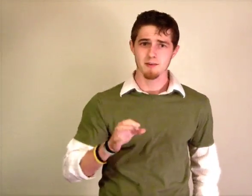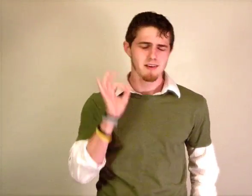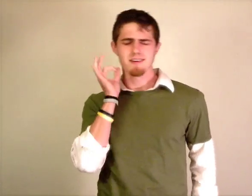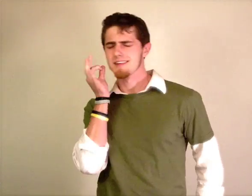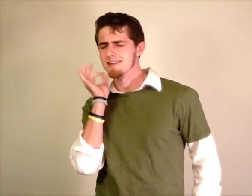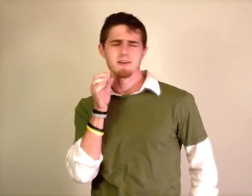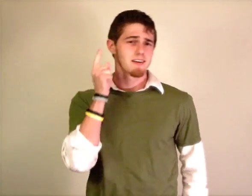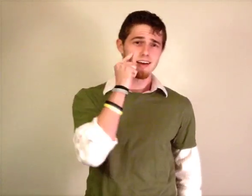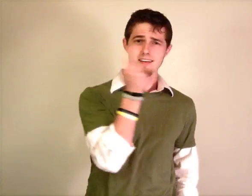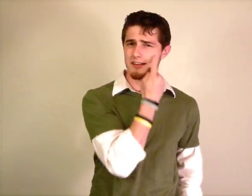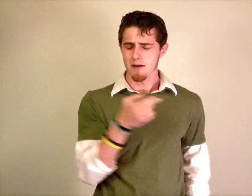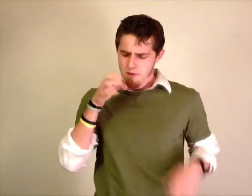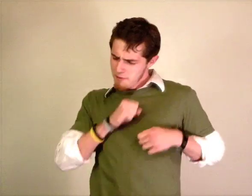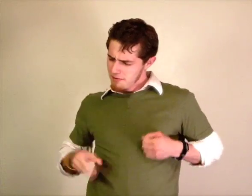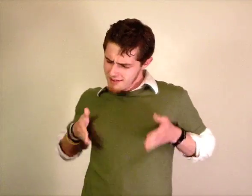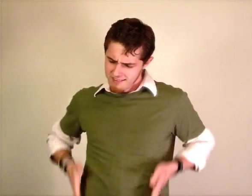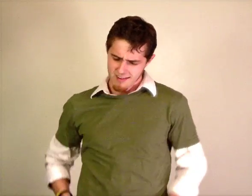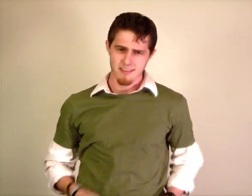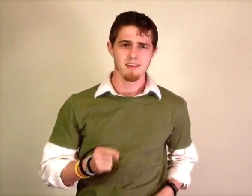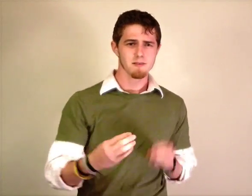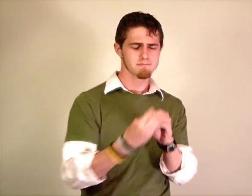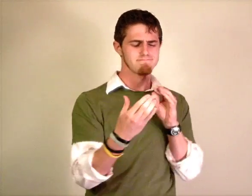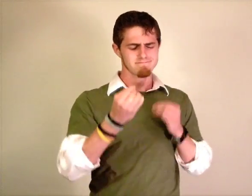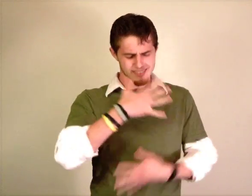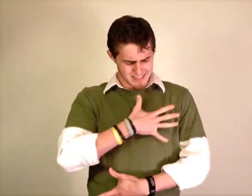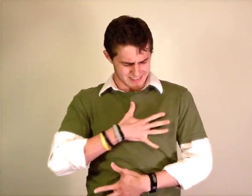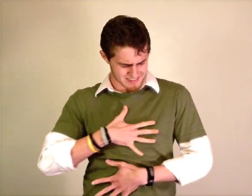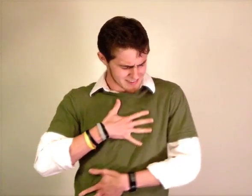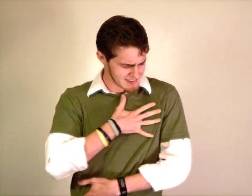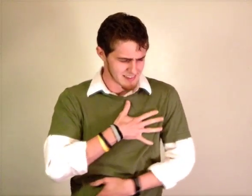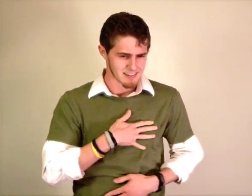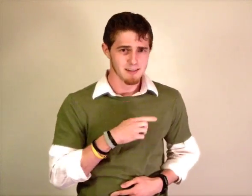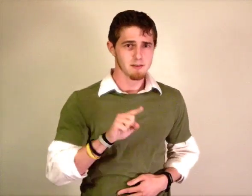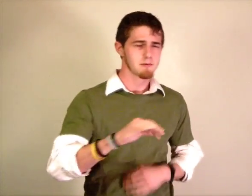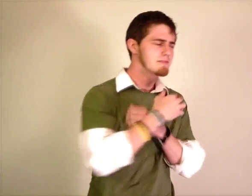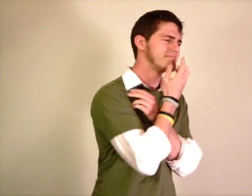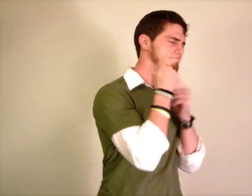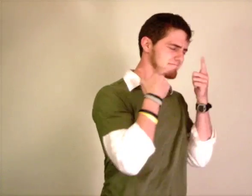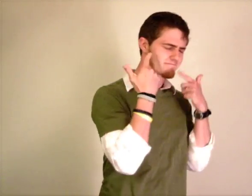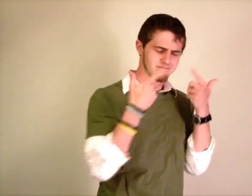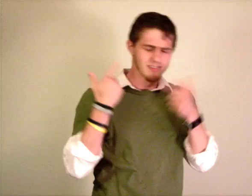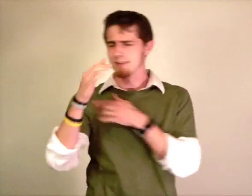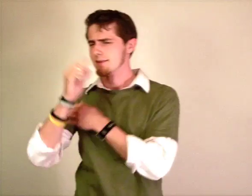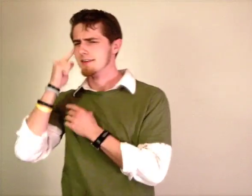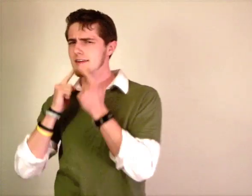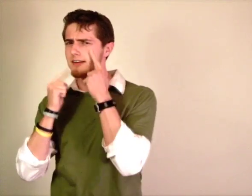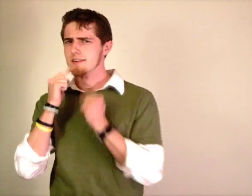Your hair, your eyes, your old Levi's YOUR HAIR, EYES, OLD PANTS When we kiss I'm hypnotized KISS-YOU, ENJOY You make me laugh, you make me cry YOU FORCE-ME LAUGH, FORCE-ME CRY